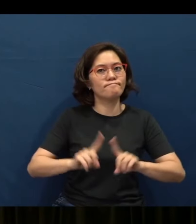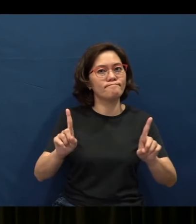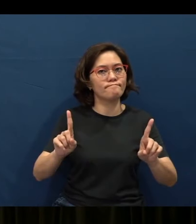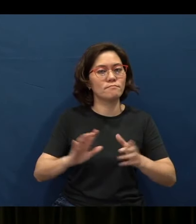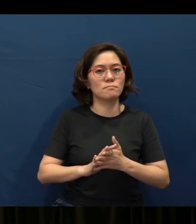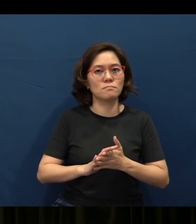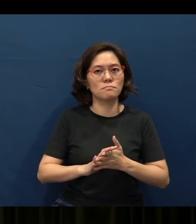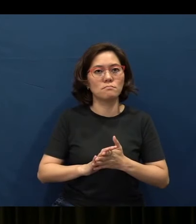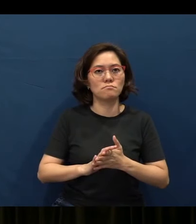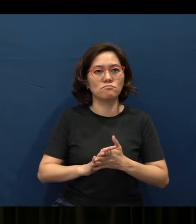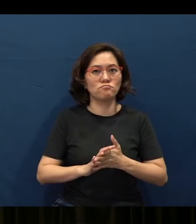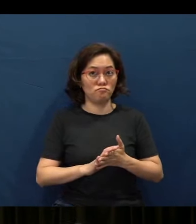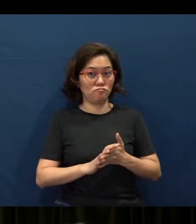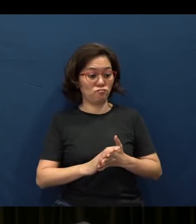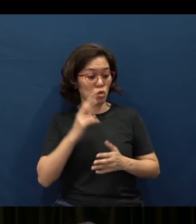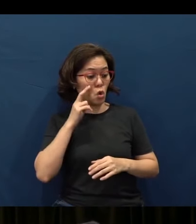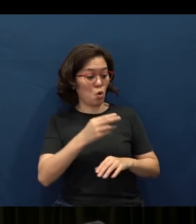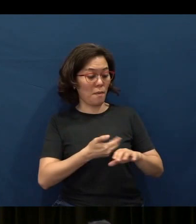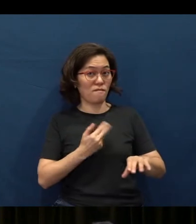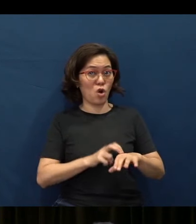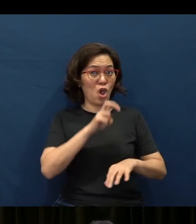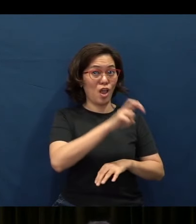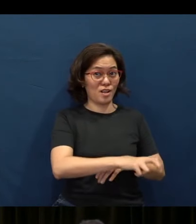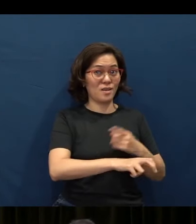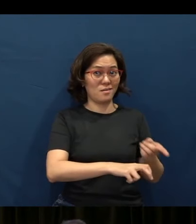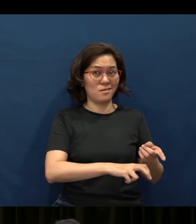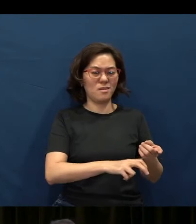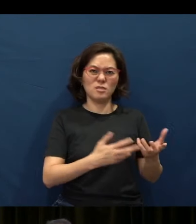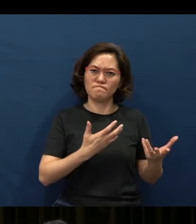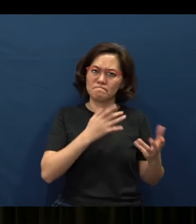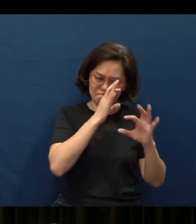On the other hand, “look before you leap”, although it’s compelling and although it's